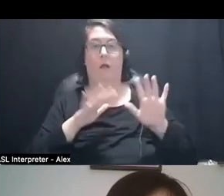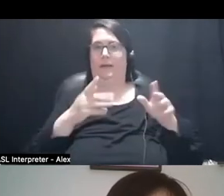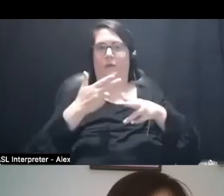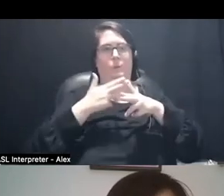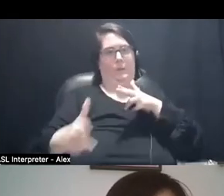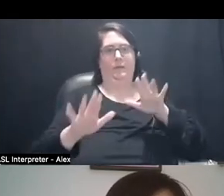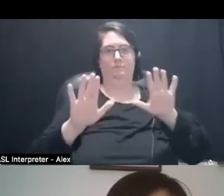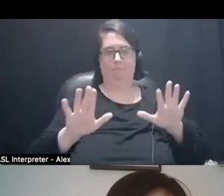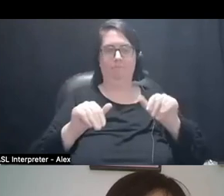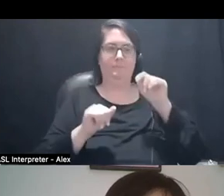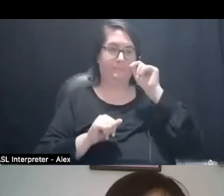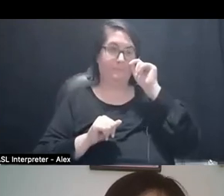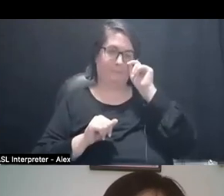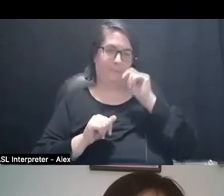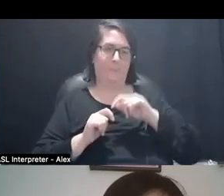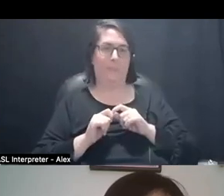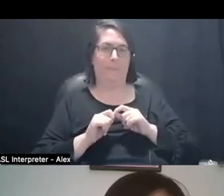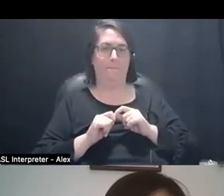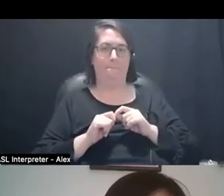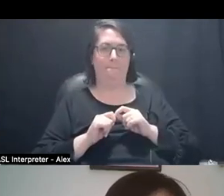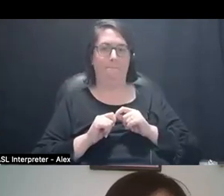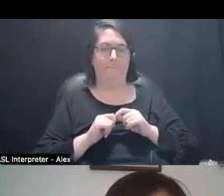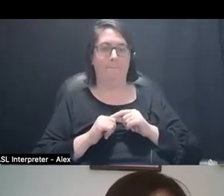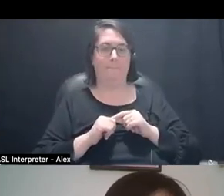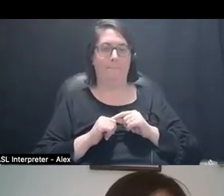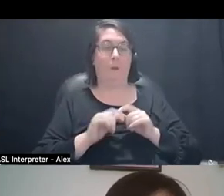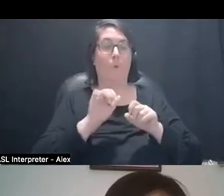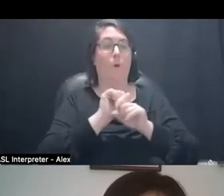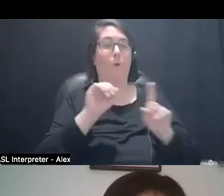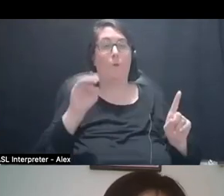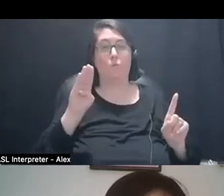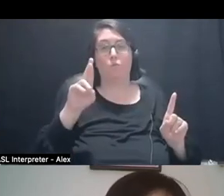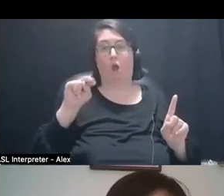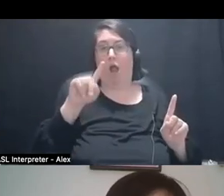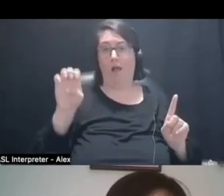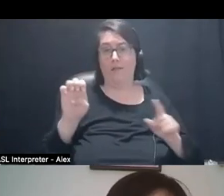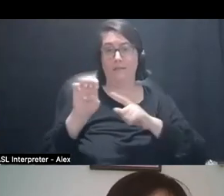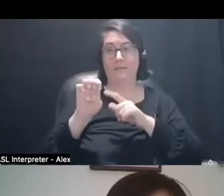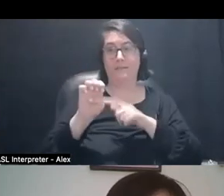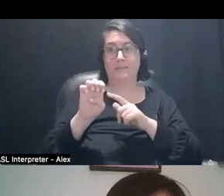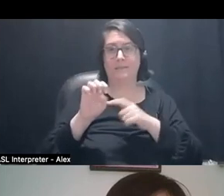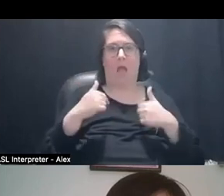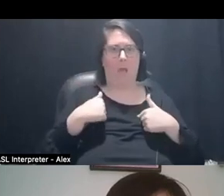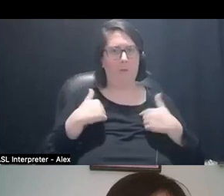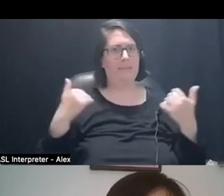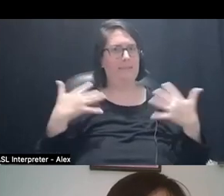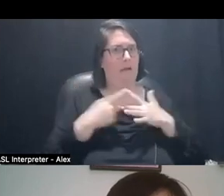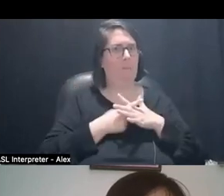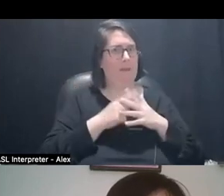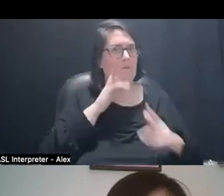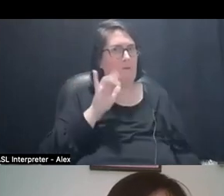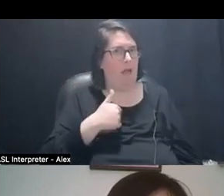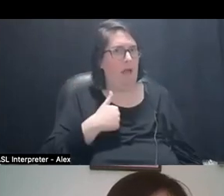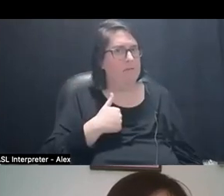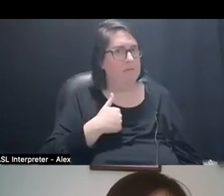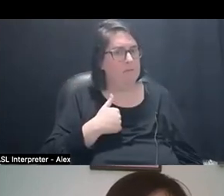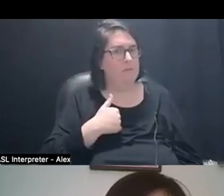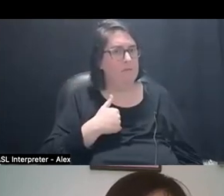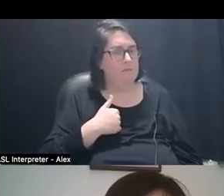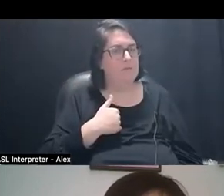Working with bronze was something I was super intimidated about because I'm like little you know